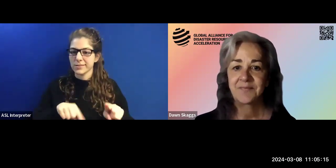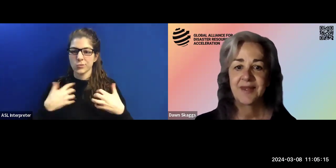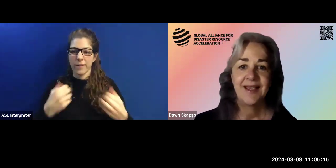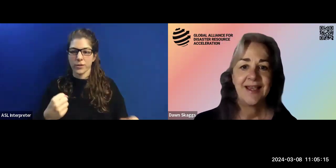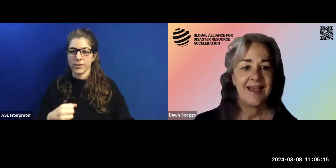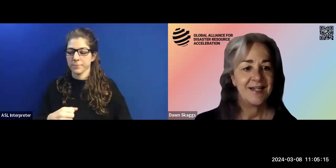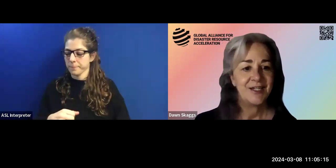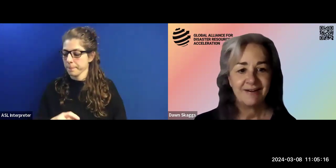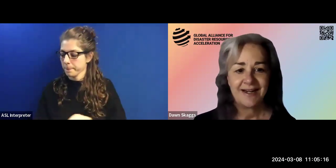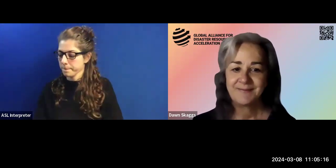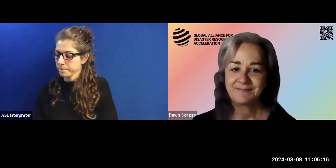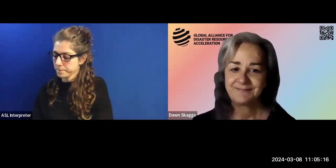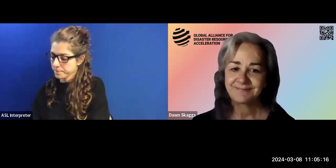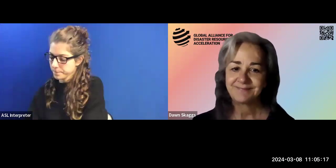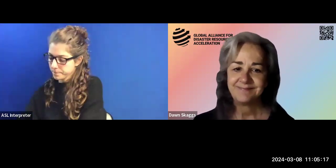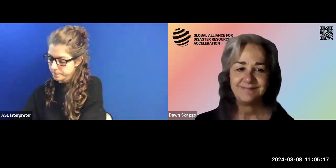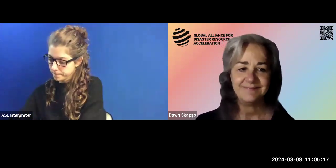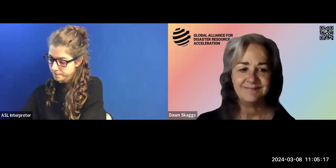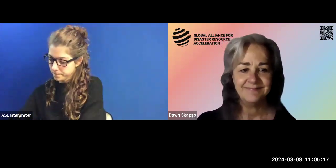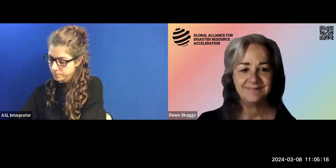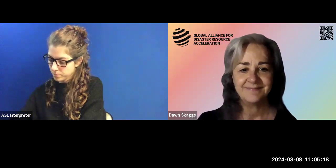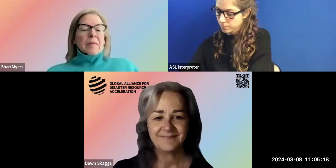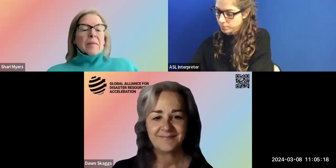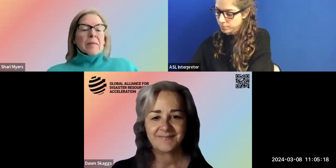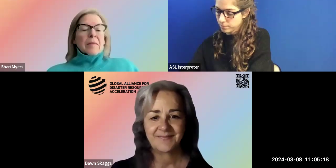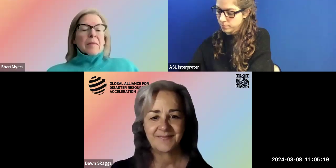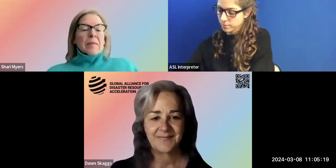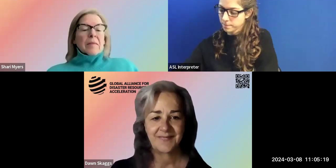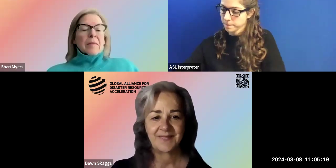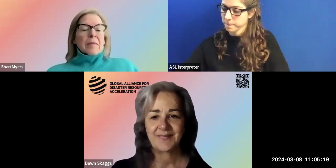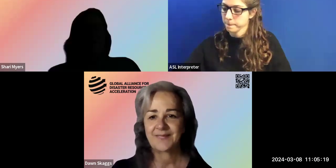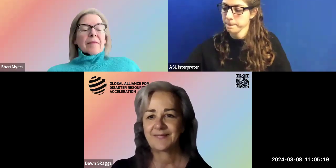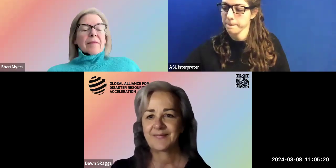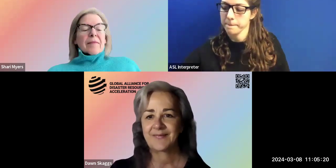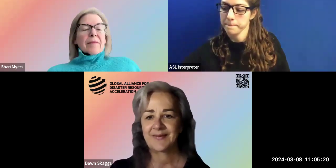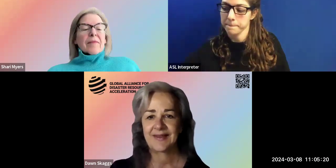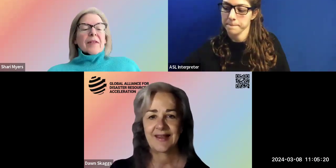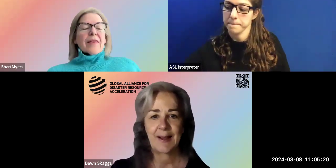And Shari.